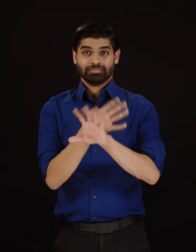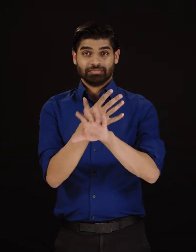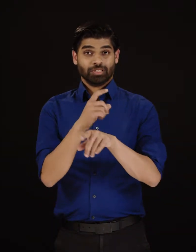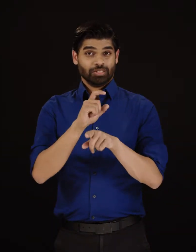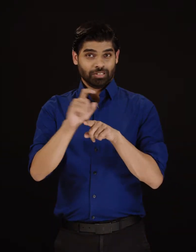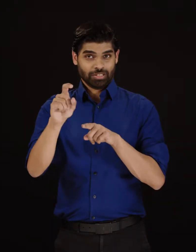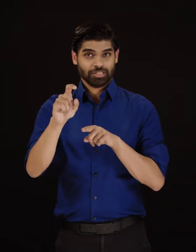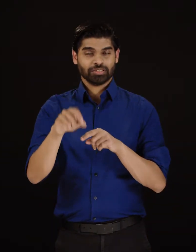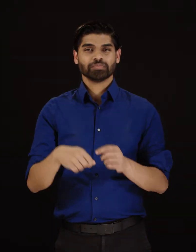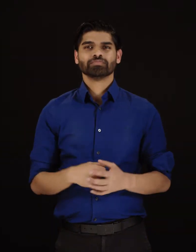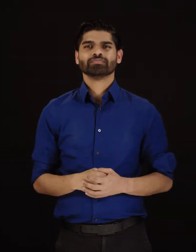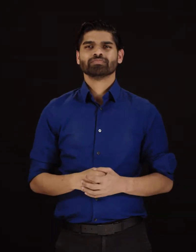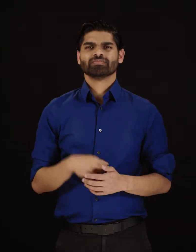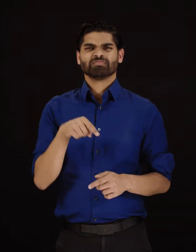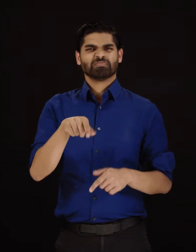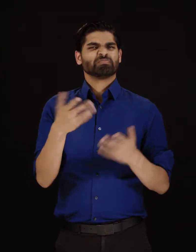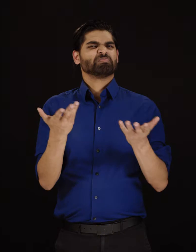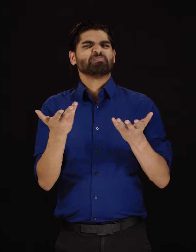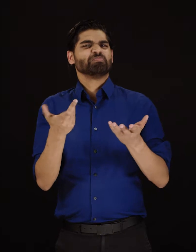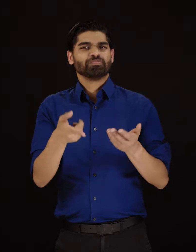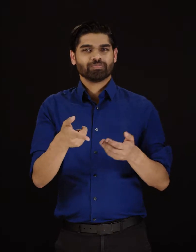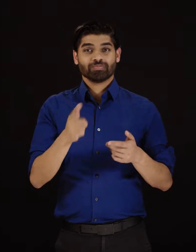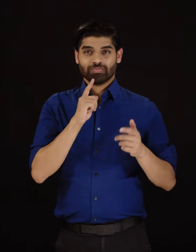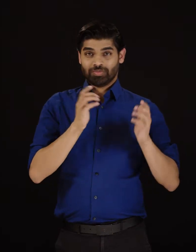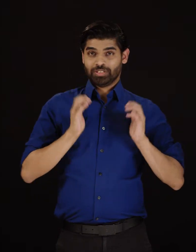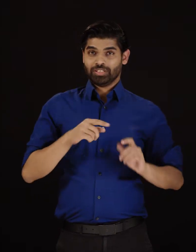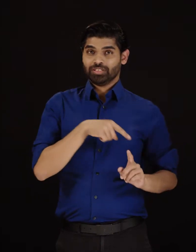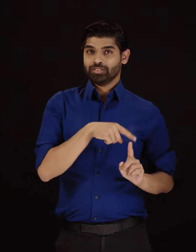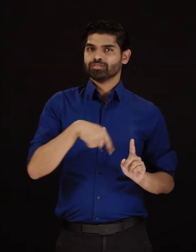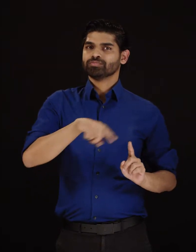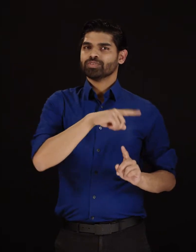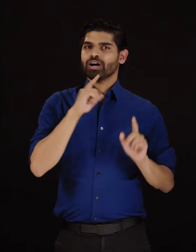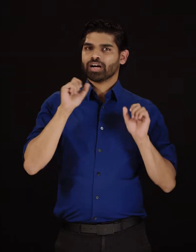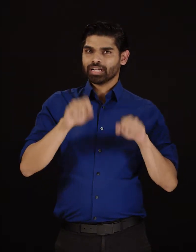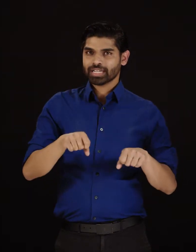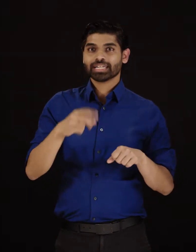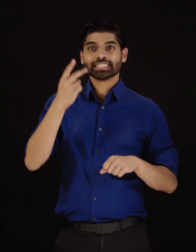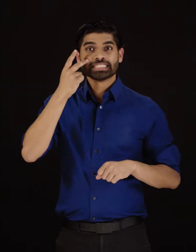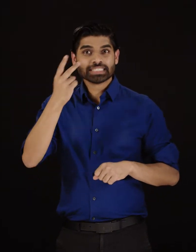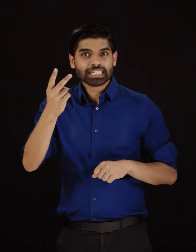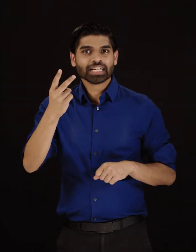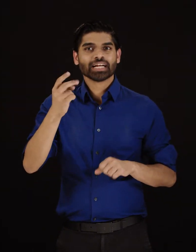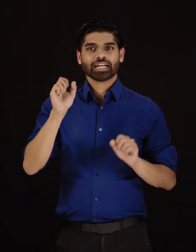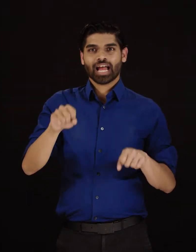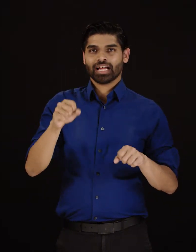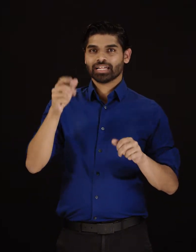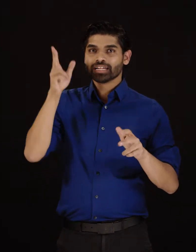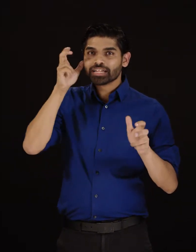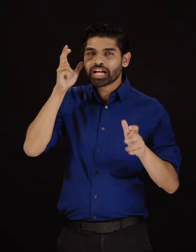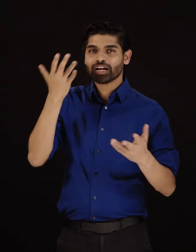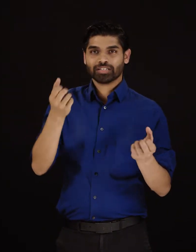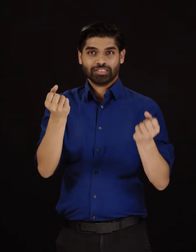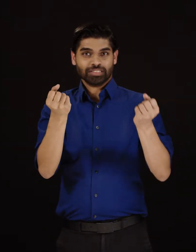Video Calling allows customers to see and hear the person they are talking to. Customers who self-identify as Deaf,